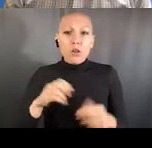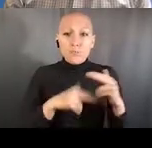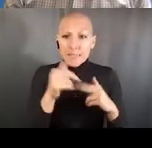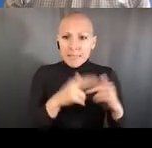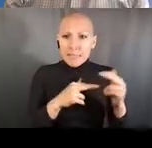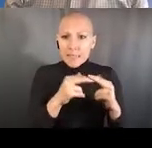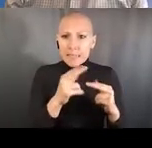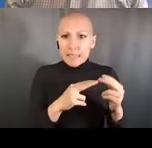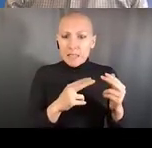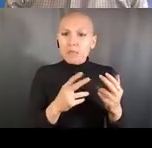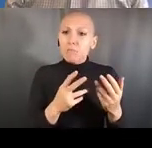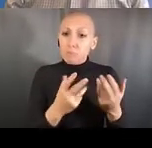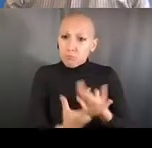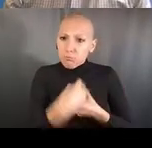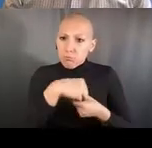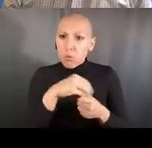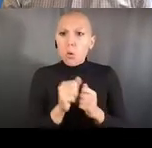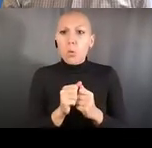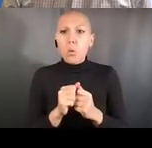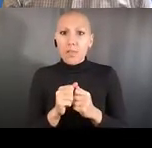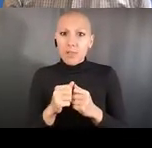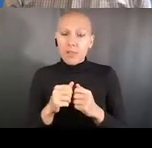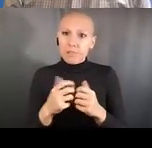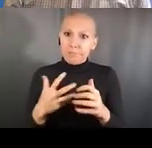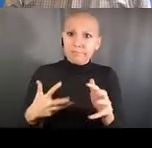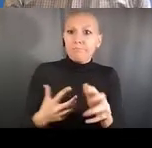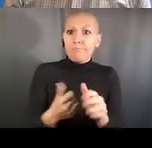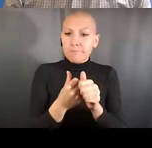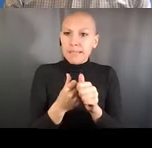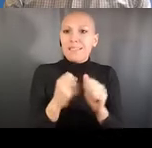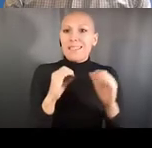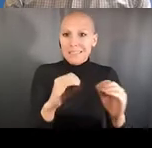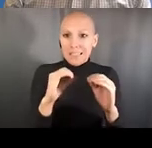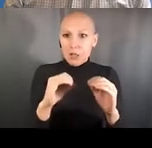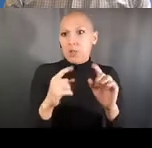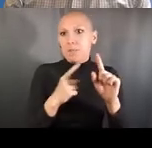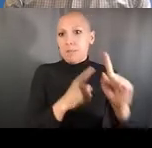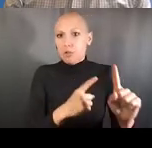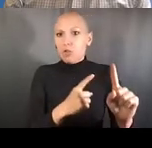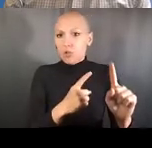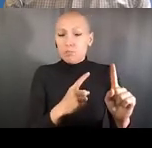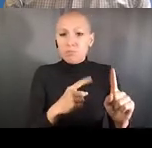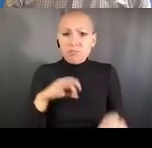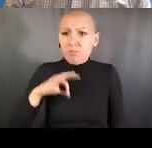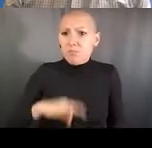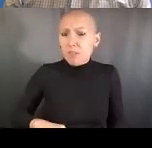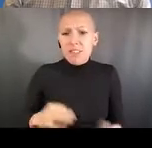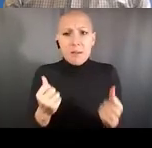And certainly for safety, industry standards are considerably higher than they are in academia,